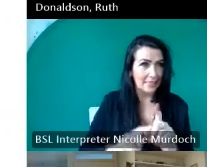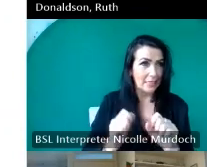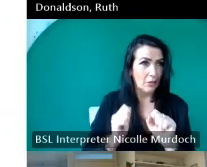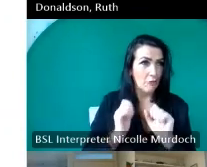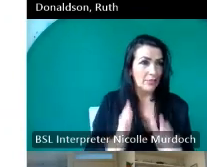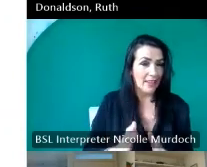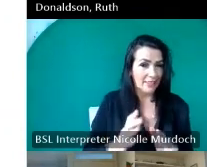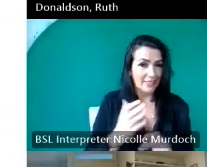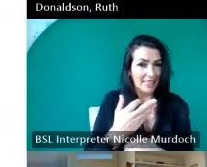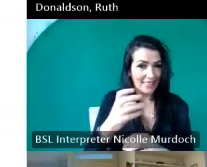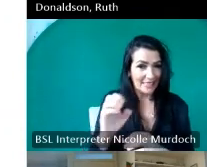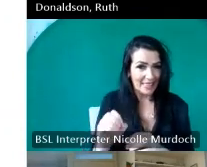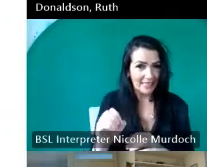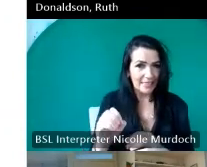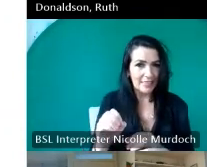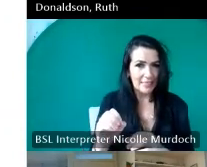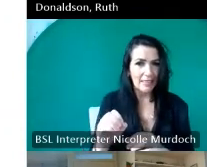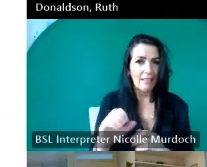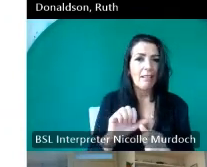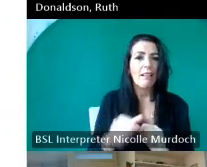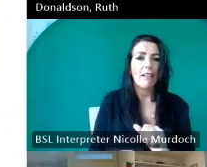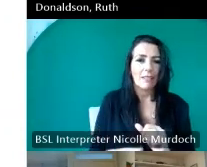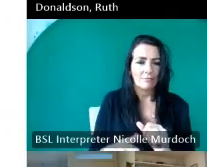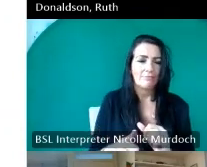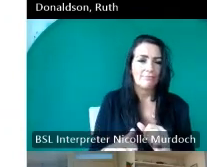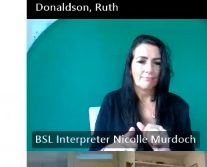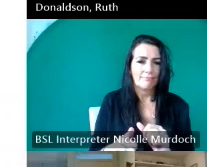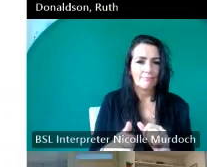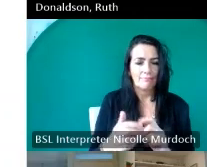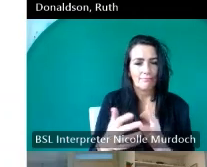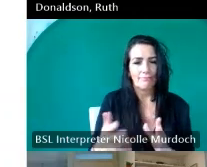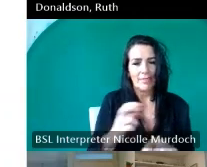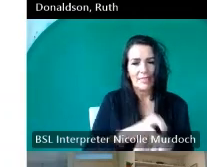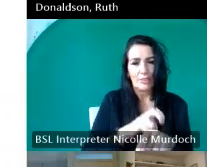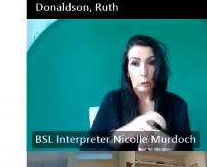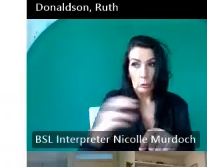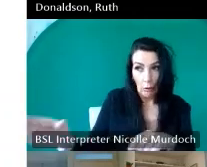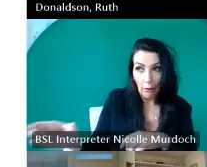of getting a replacement based on egg and not on the mainland as it was then threatened better an